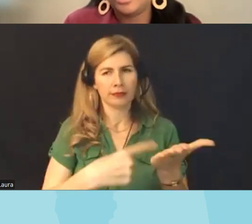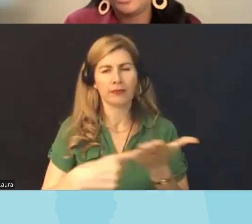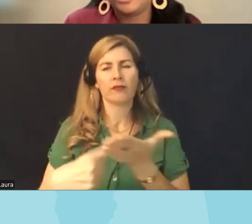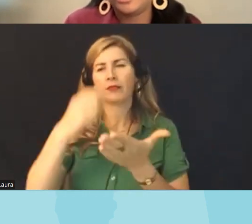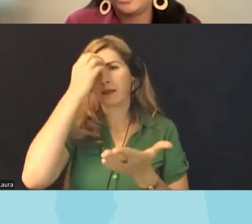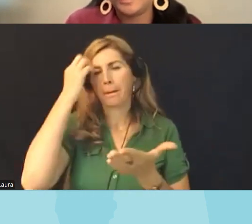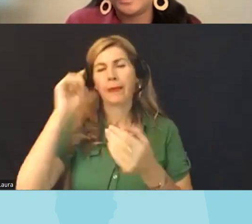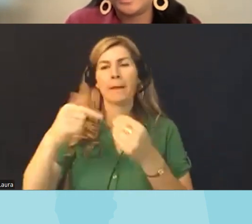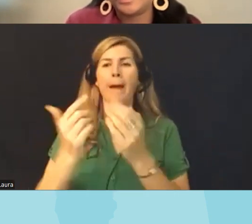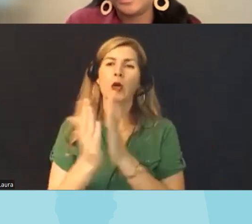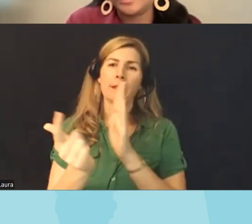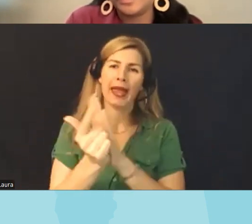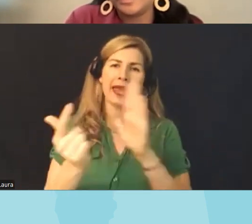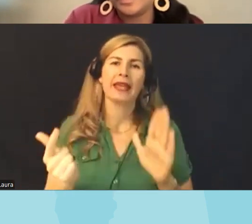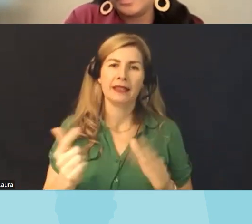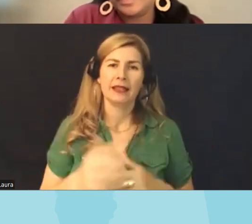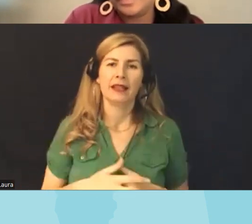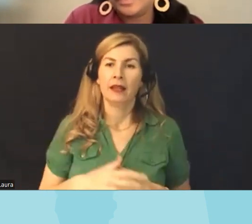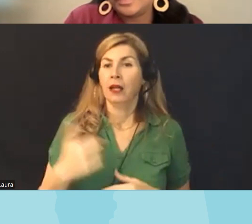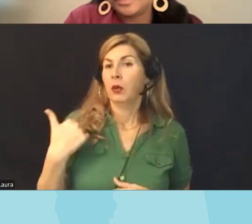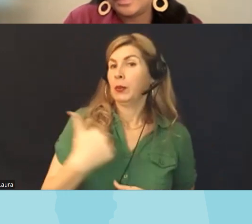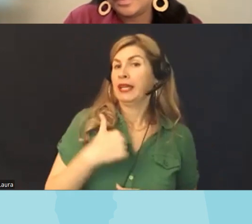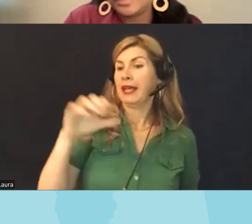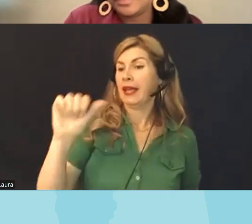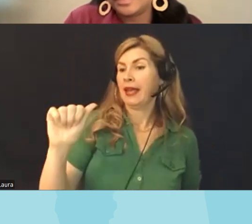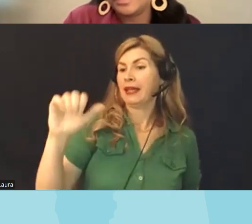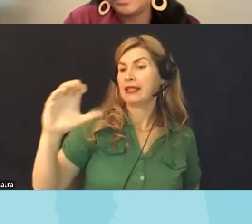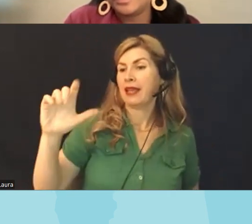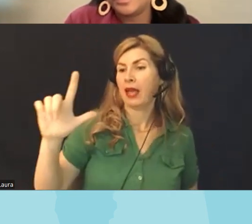events team at Asel Illinois has been putting resources as Affiliates have been talking about